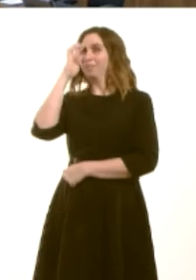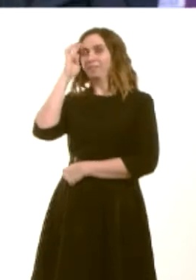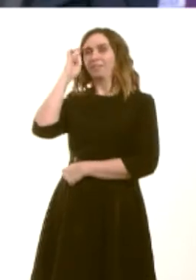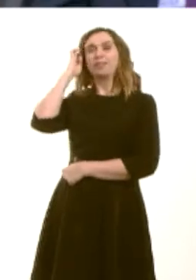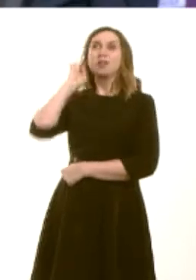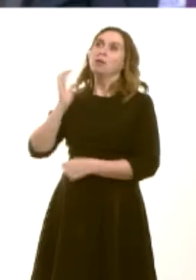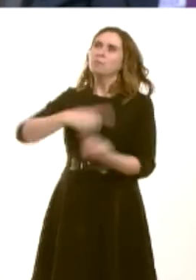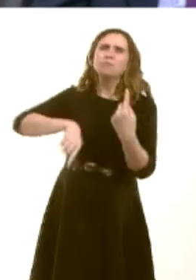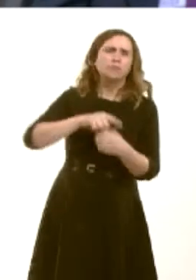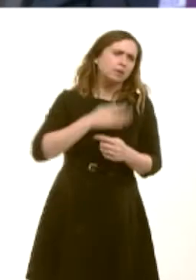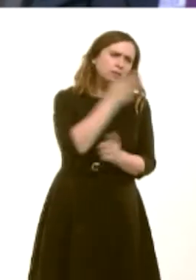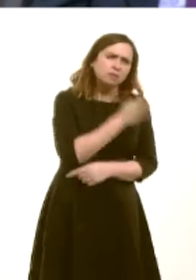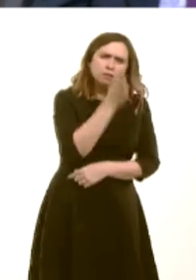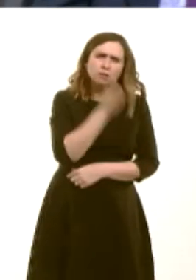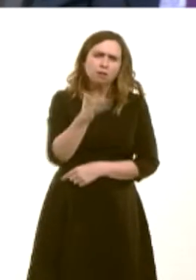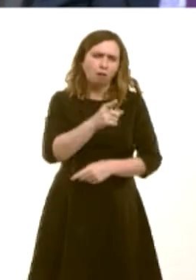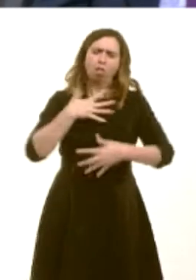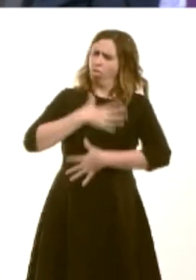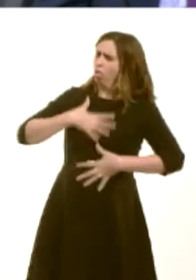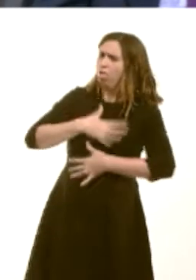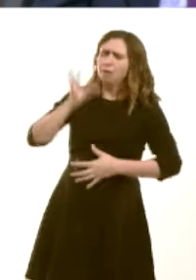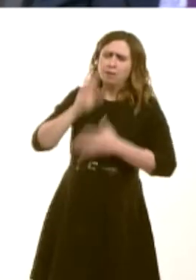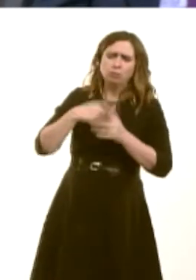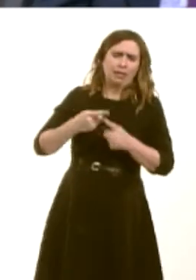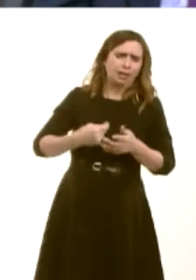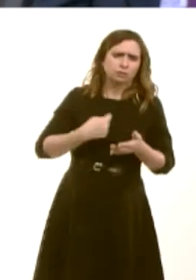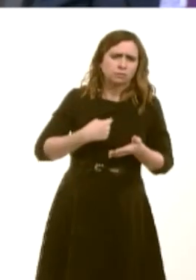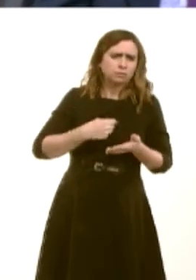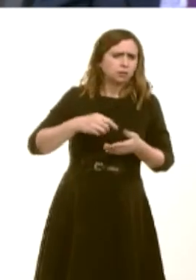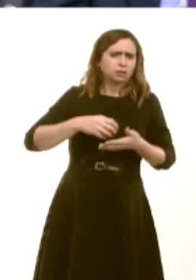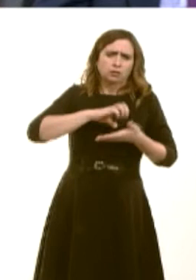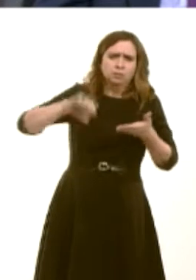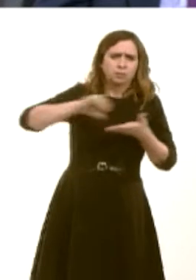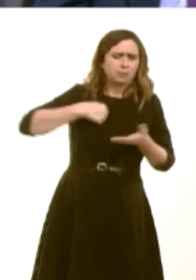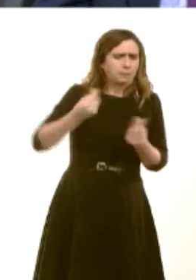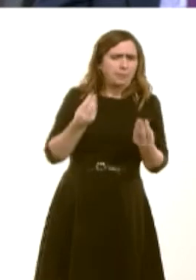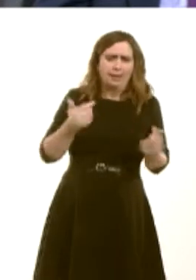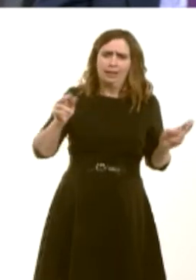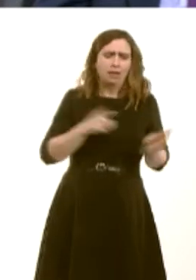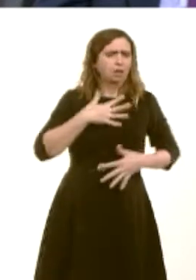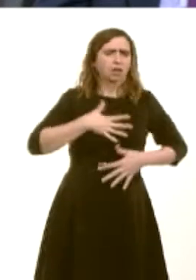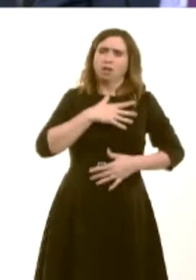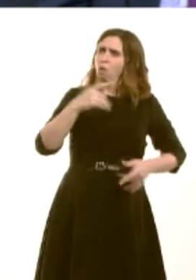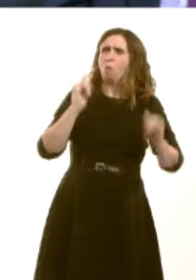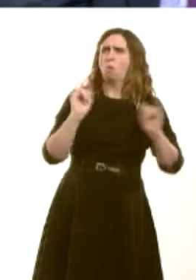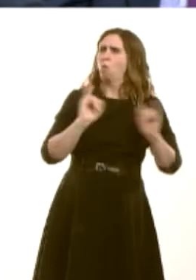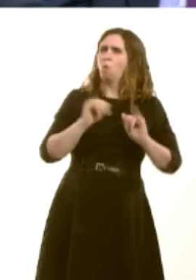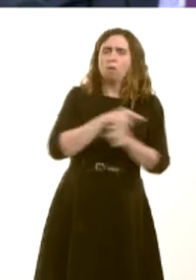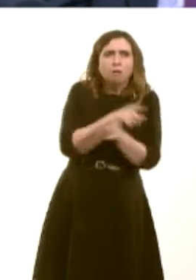and we listen to people who are affected by this bedroom tax. We see the effect it has on them, and we see that they are the people who are most affected, and most need help